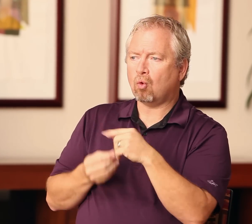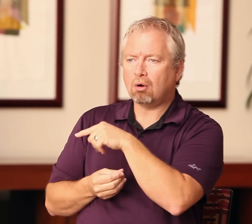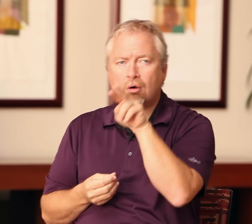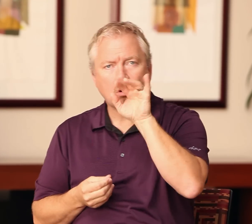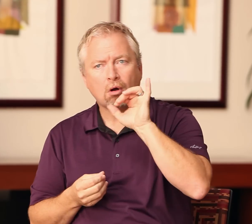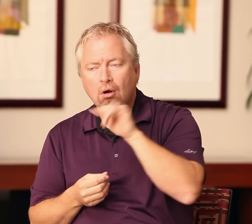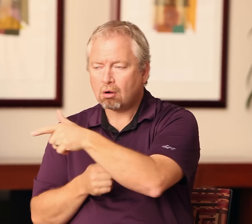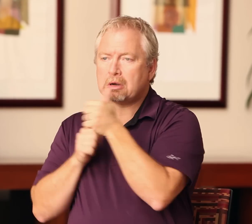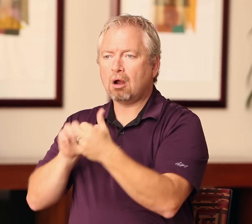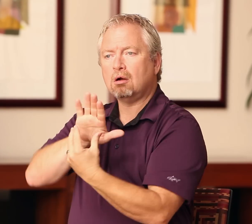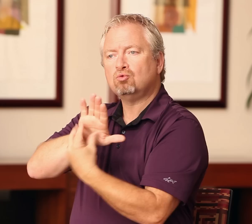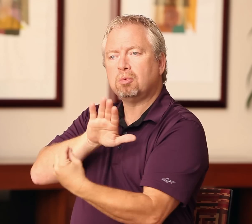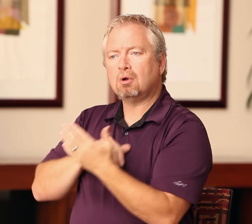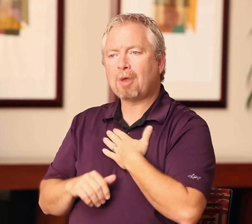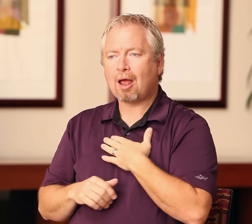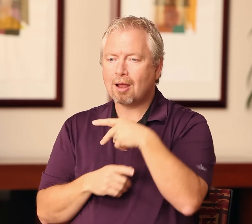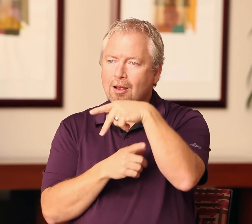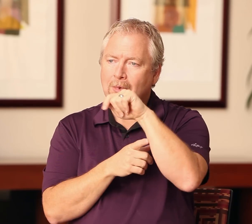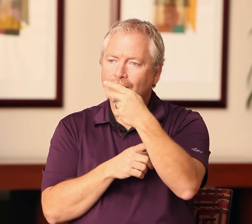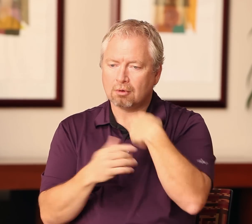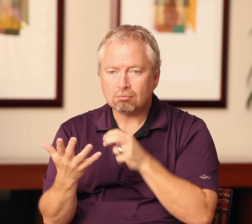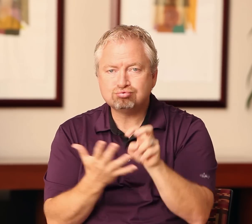CDIs are alone in their region, and we are not functioning as a group.